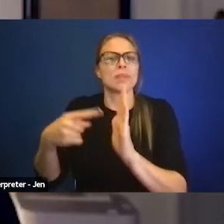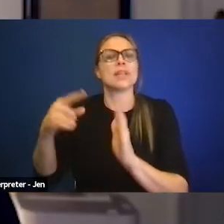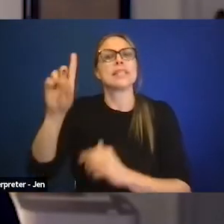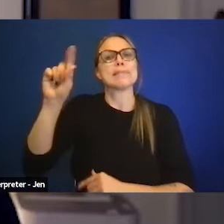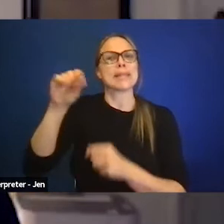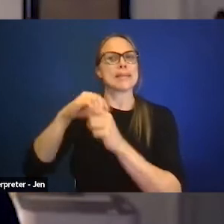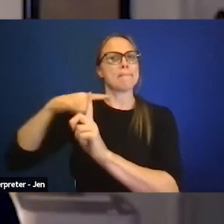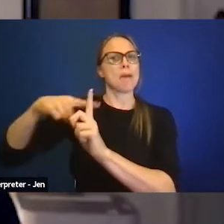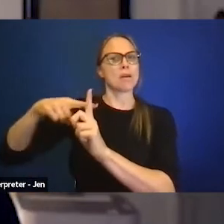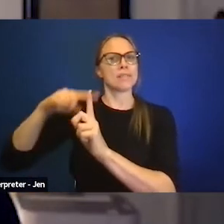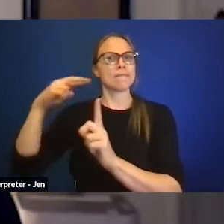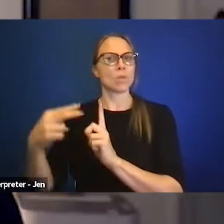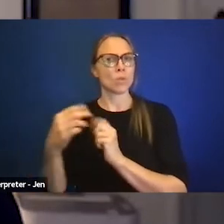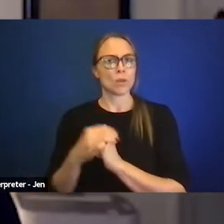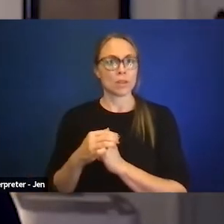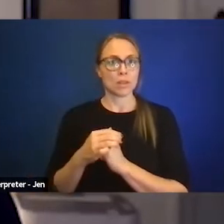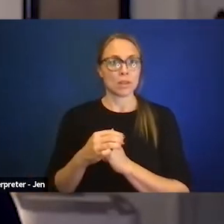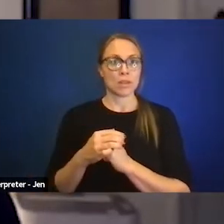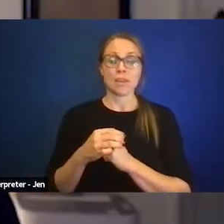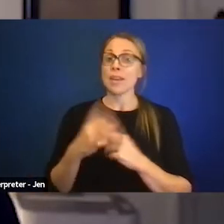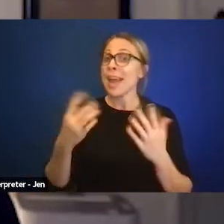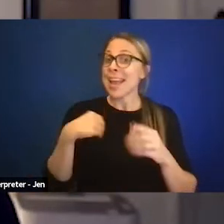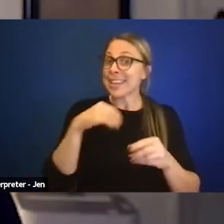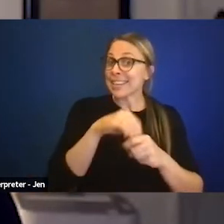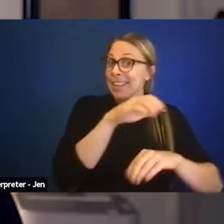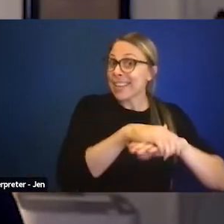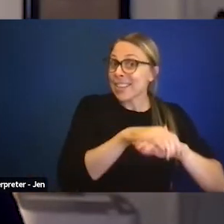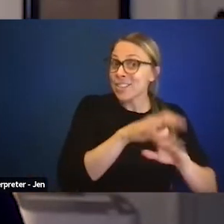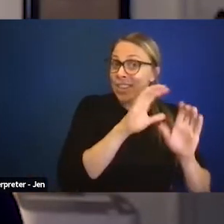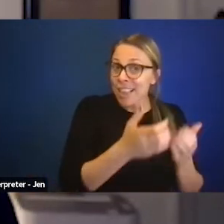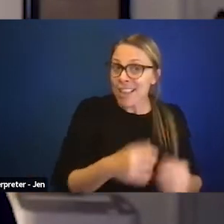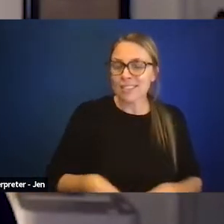In English classes, in history classes,